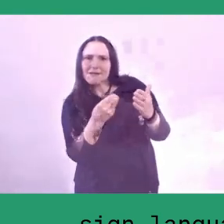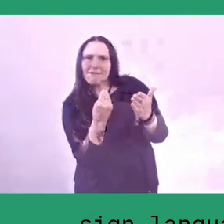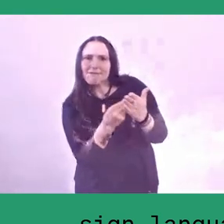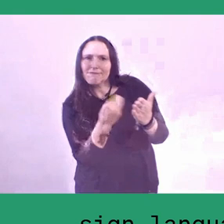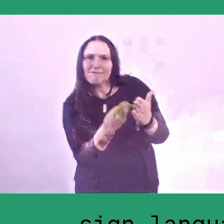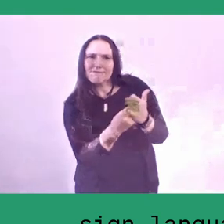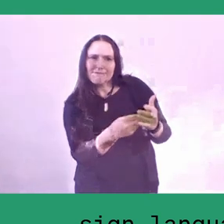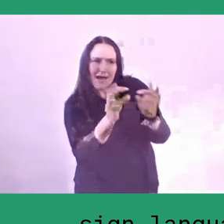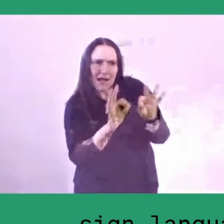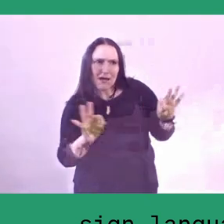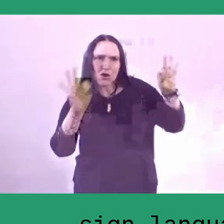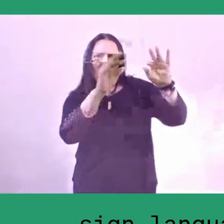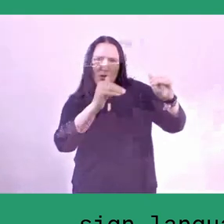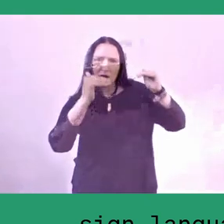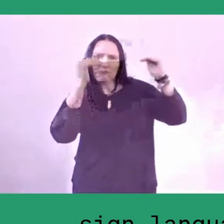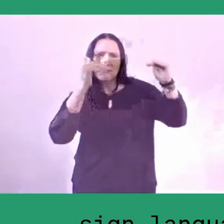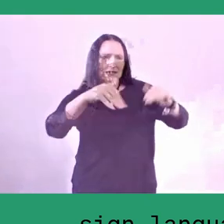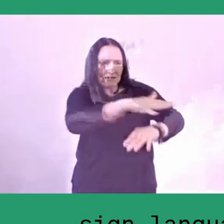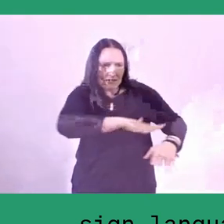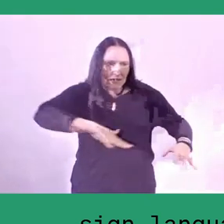So, these rituals, rituals in the river